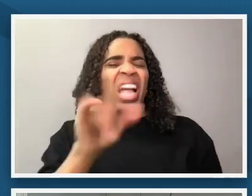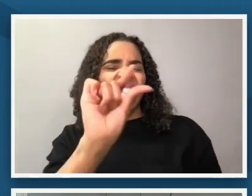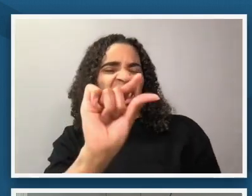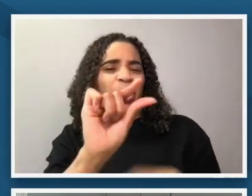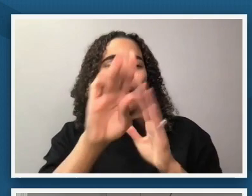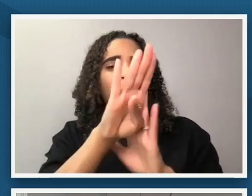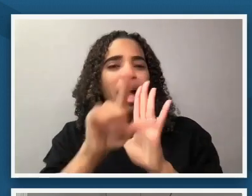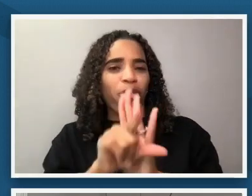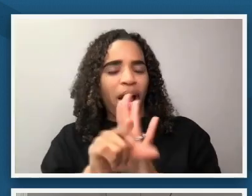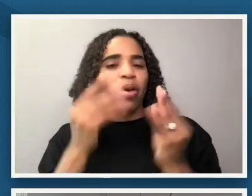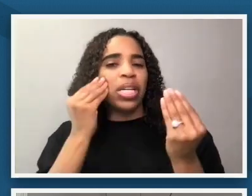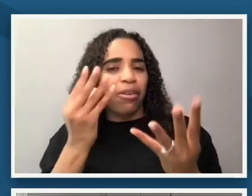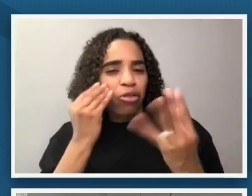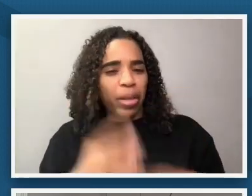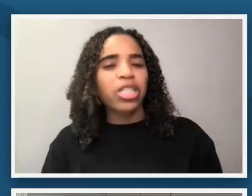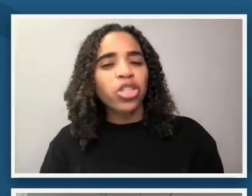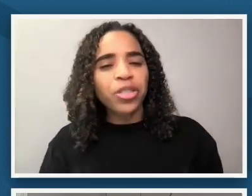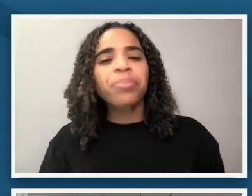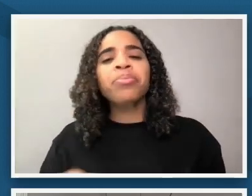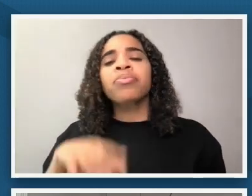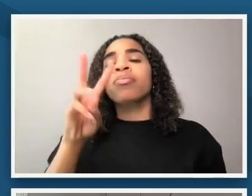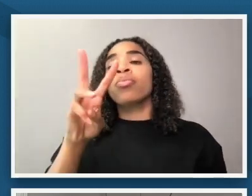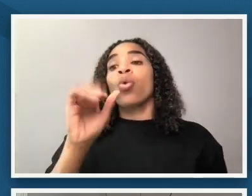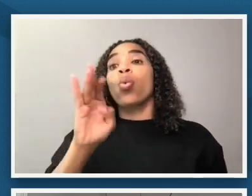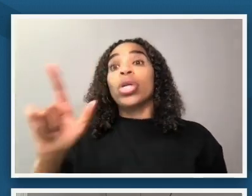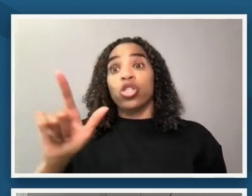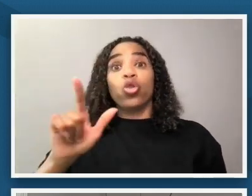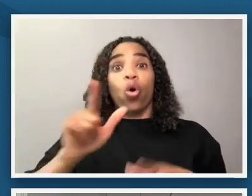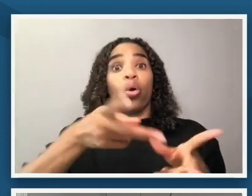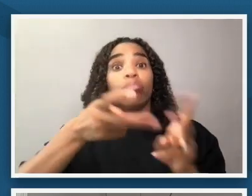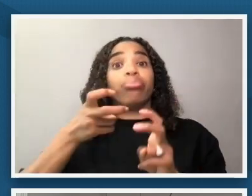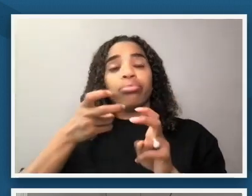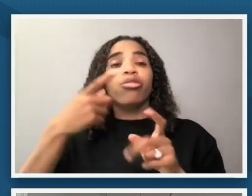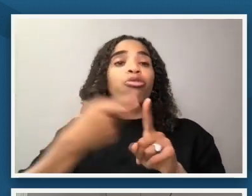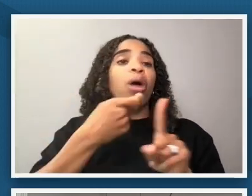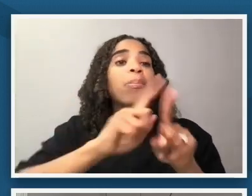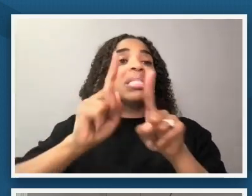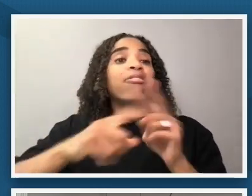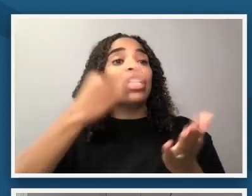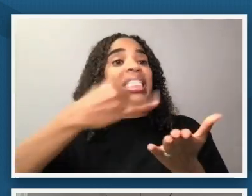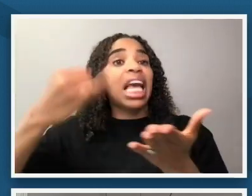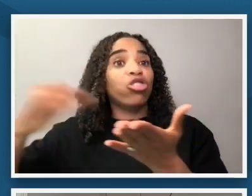homer composed this painting from sketches that he made while traveling